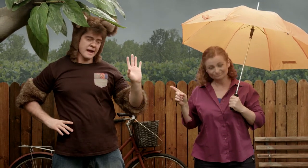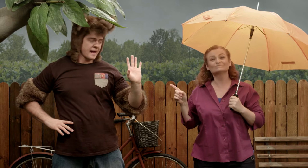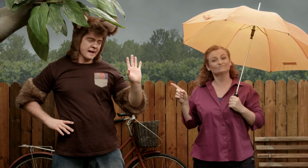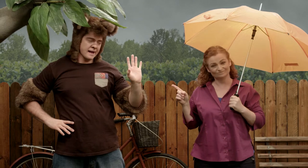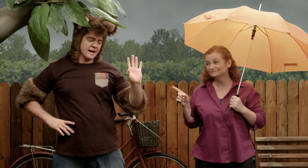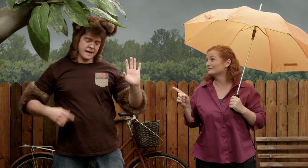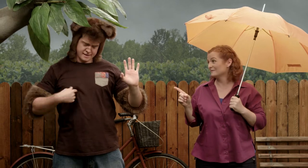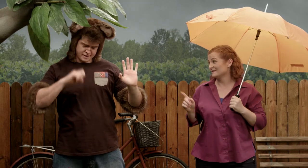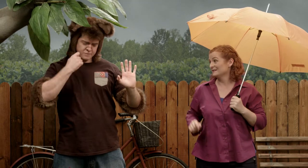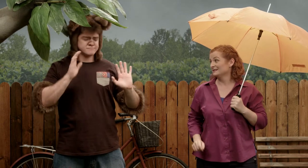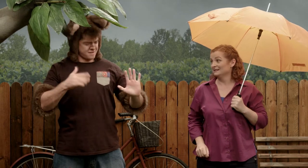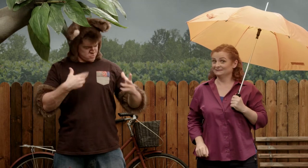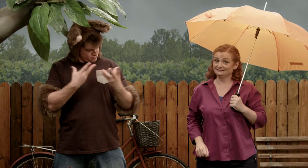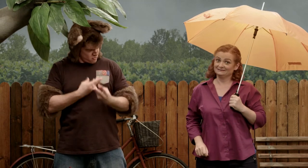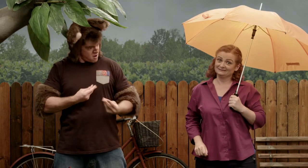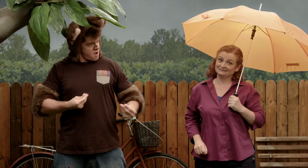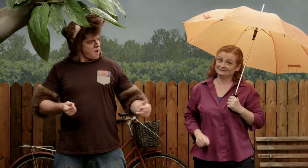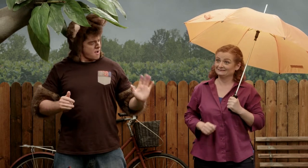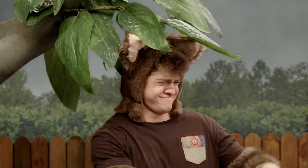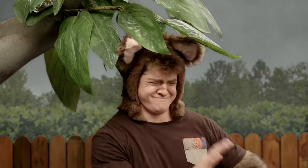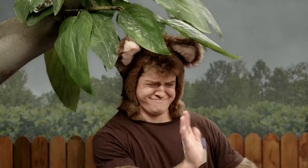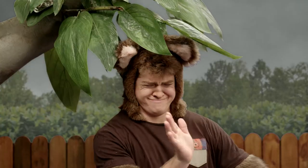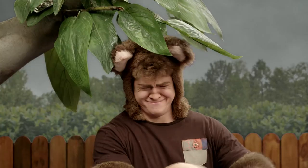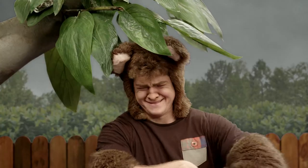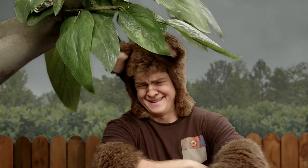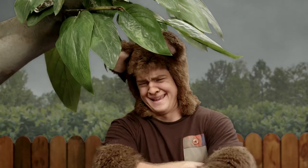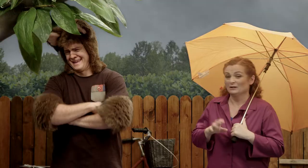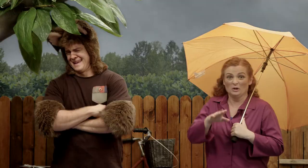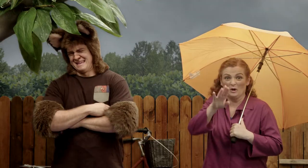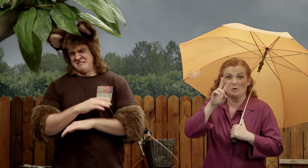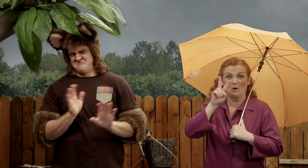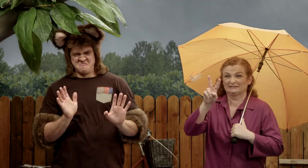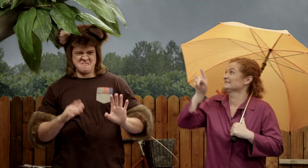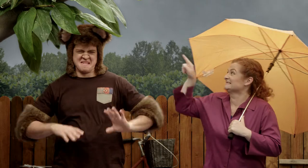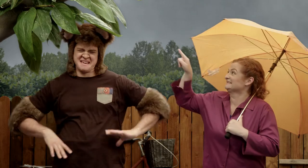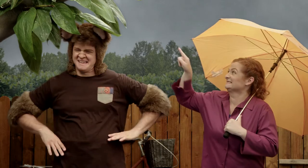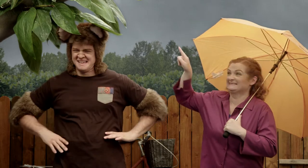No, no, no, no … I’ll stay nice and dry. … Watch out!